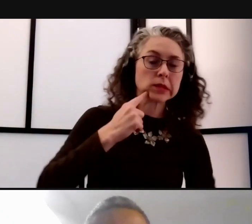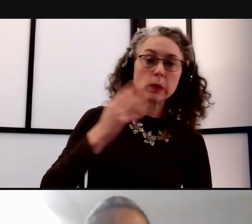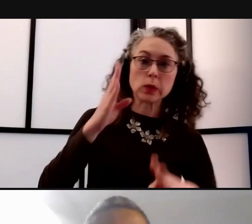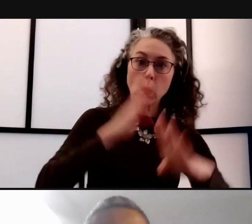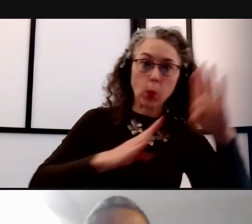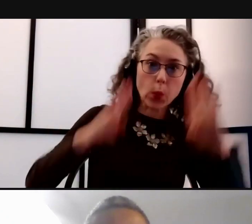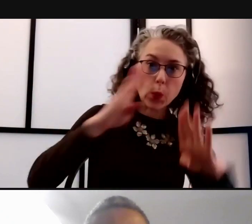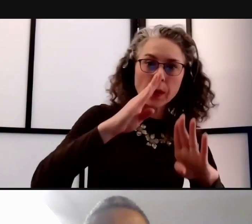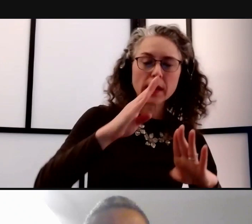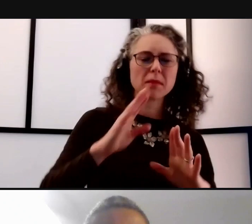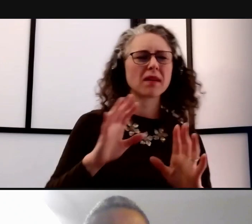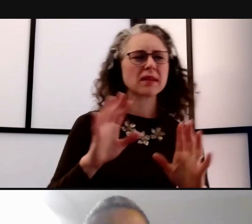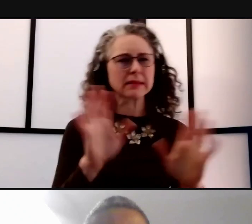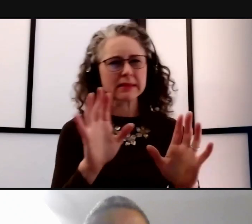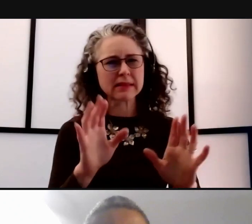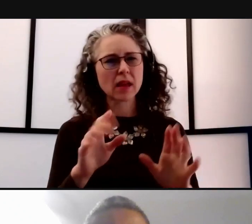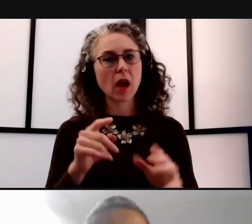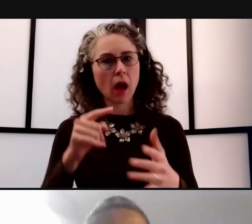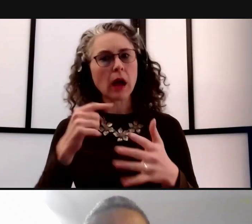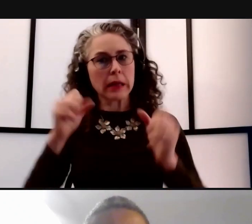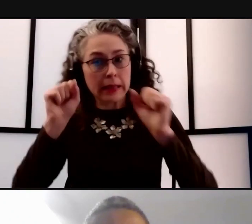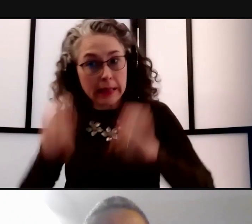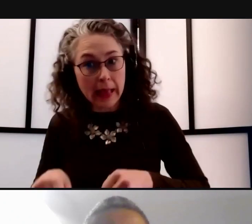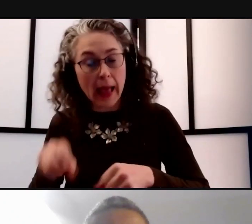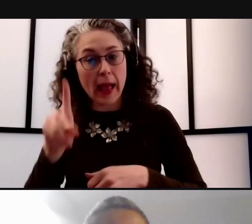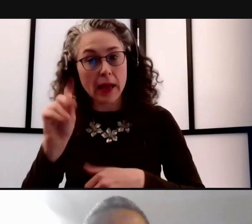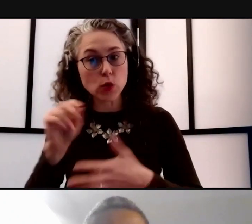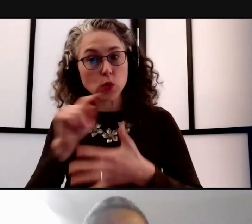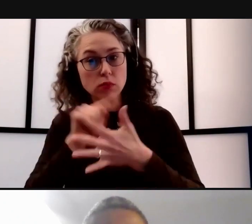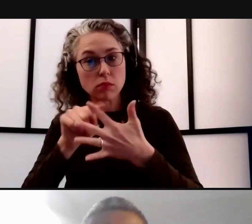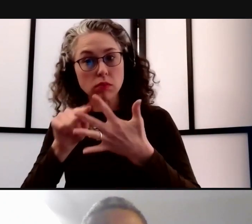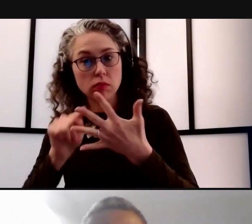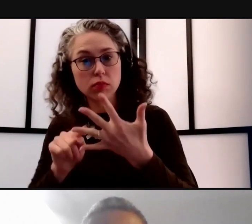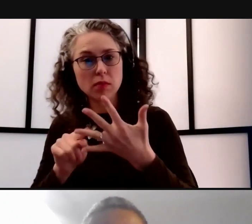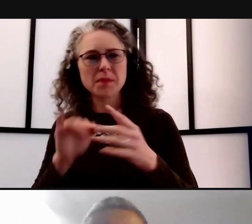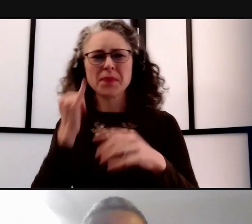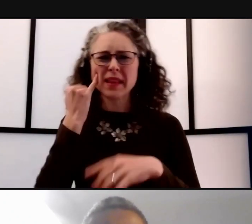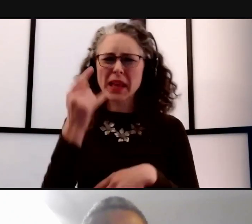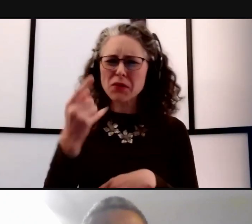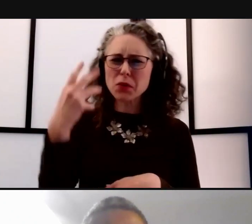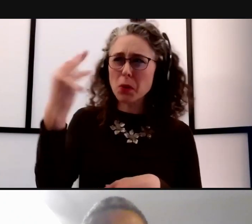that they can be doing. And then when you're outside, especially you're outside masked, walking around,